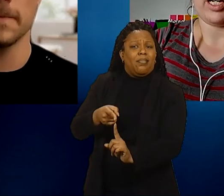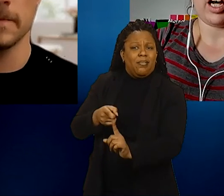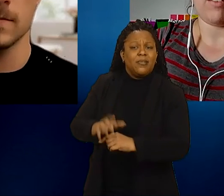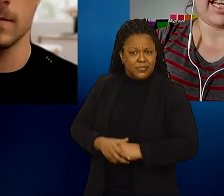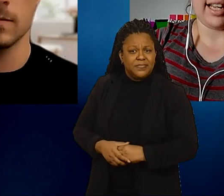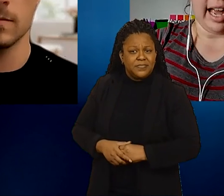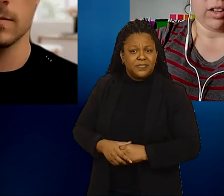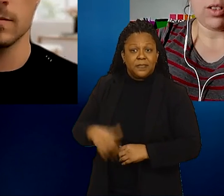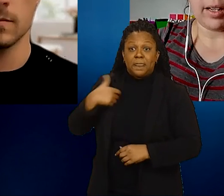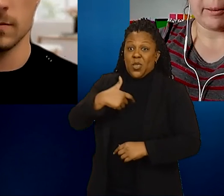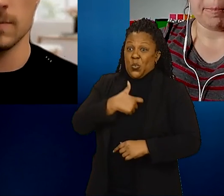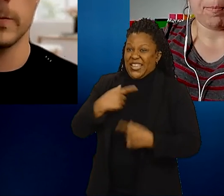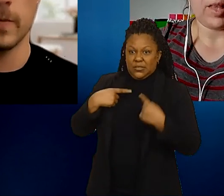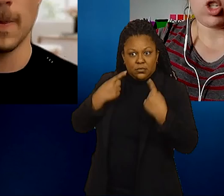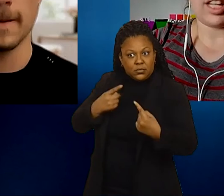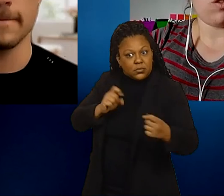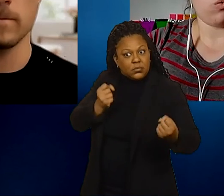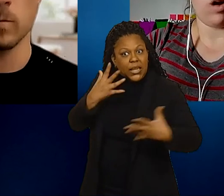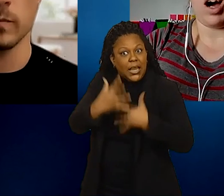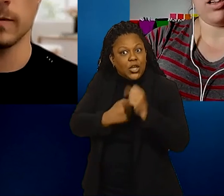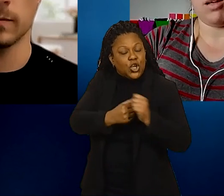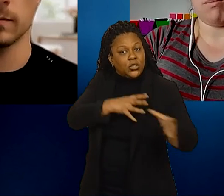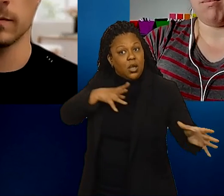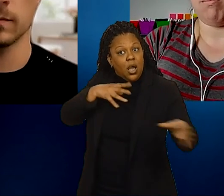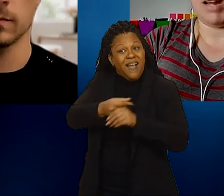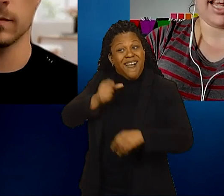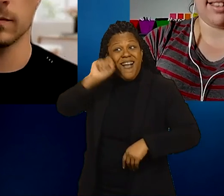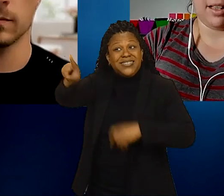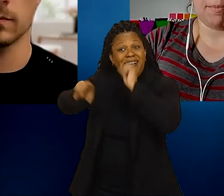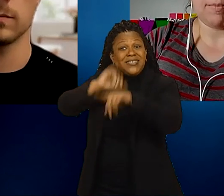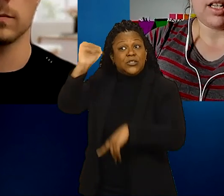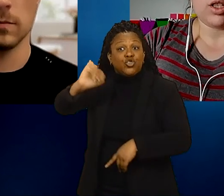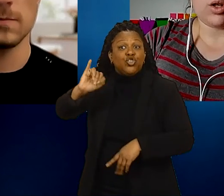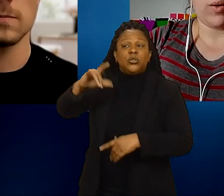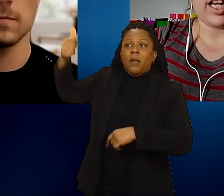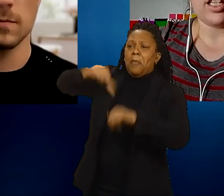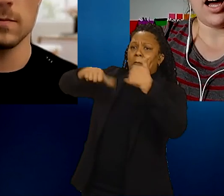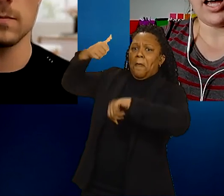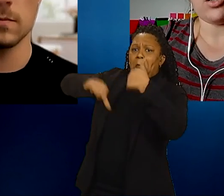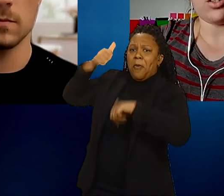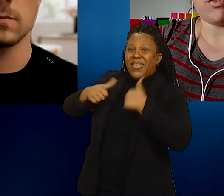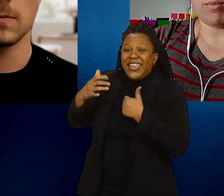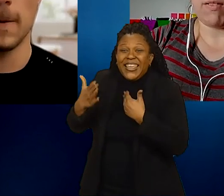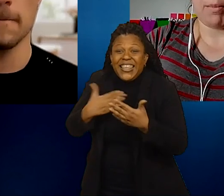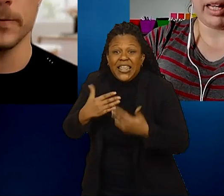of getting denials, just even on the Medicaid system. So it is a high concern for my family,